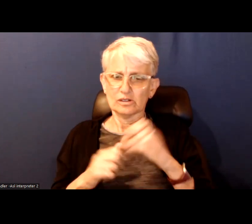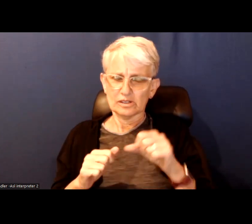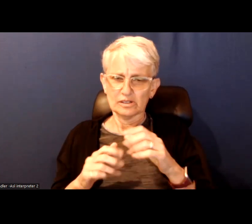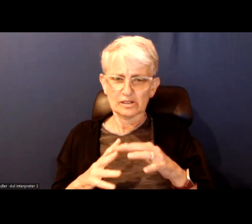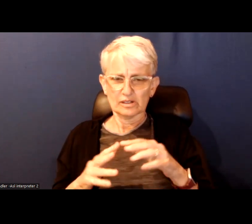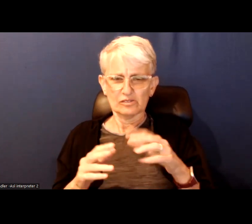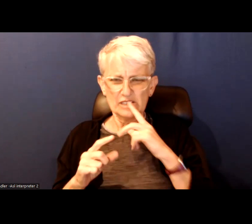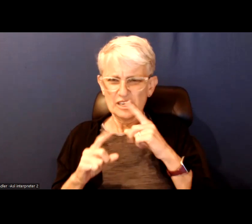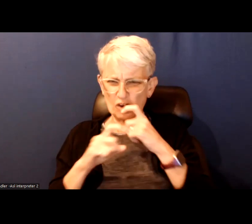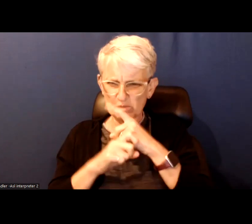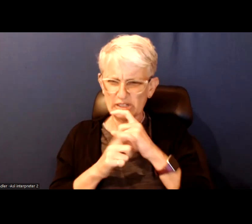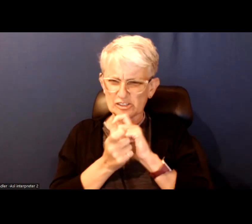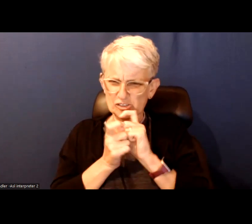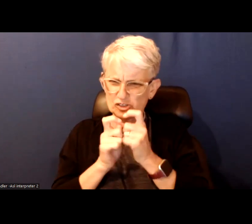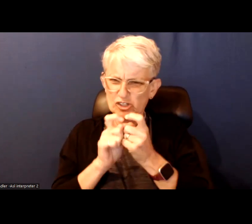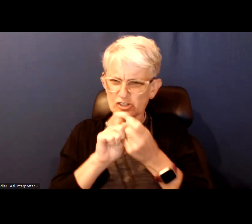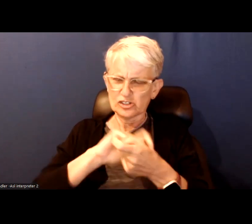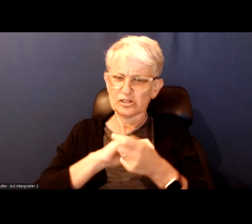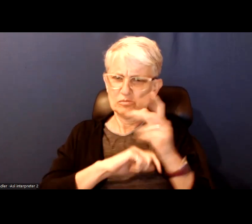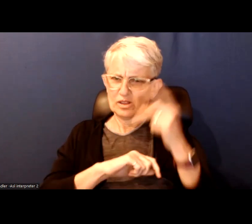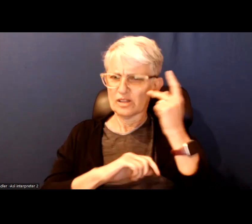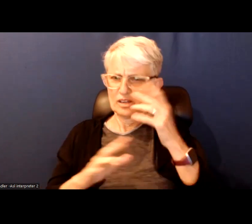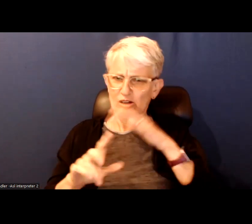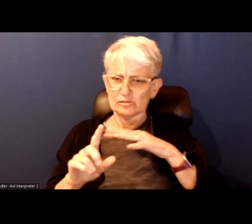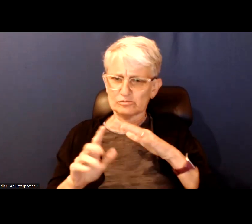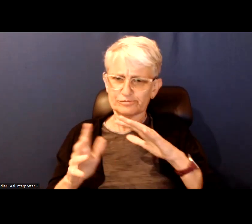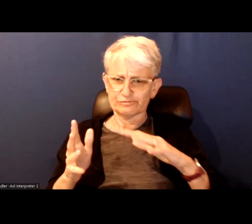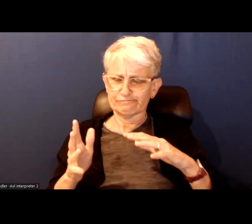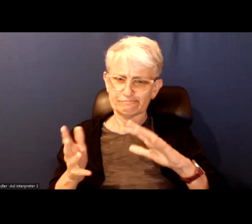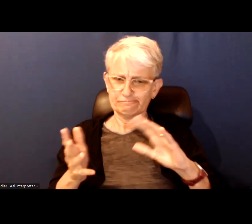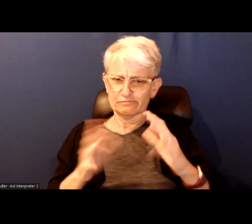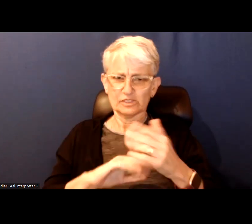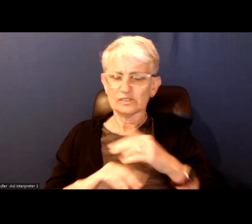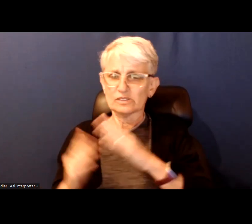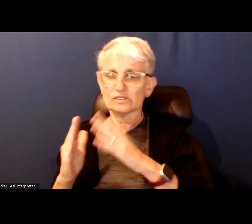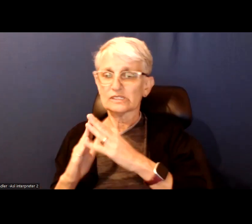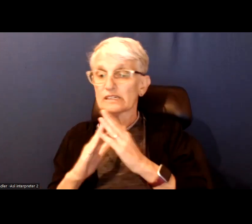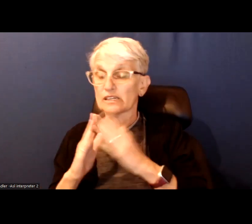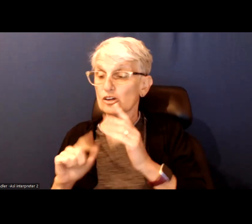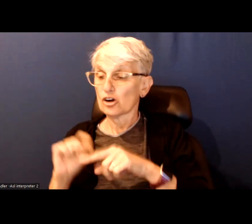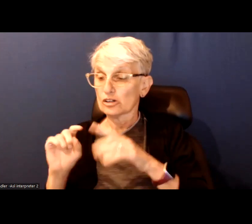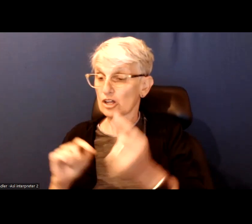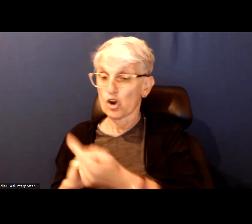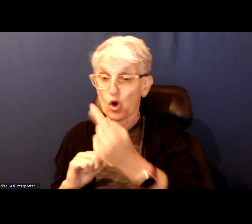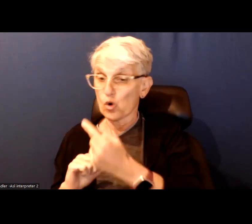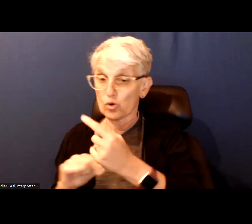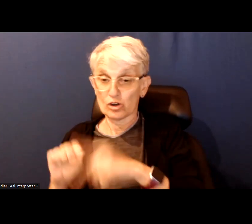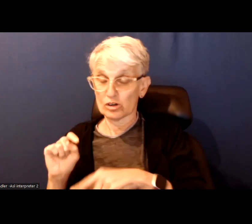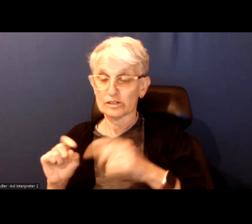complex and changing political environment. They are not things that the city can necessarily do on its own it is going to take cooperation